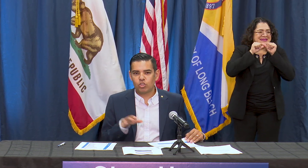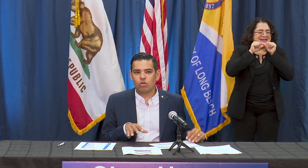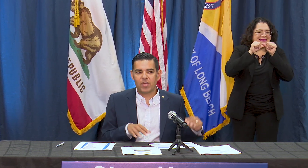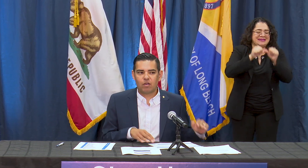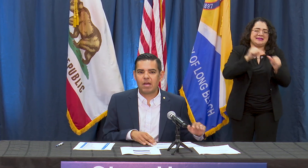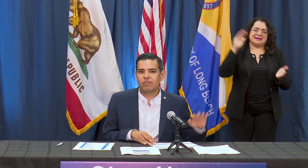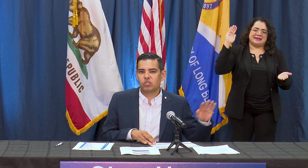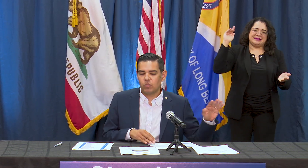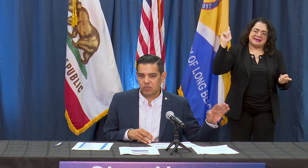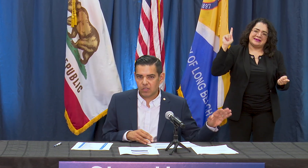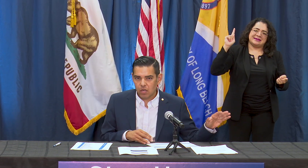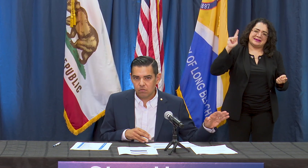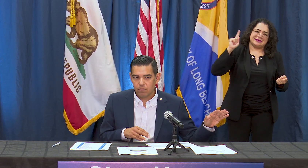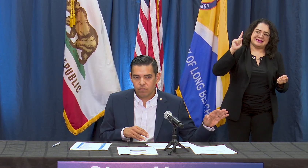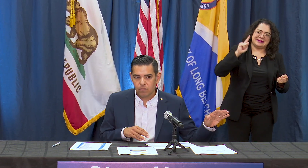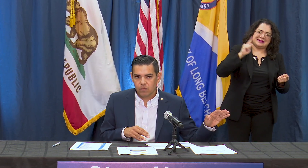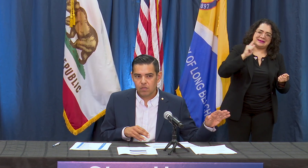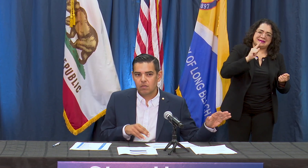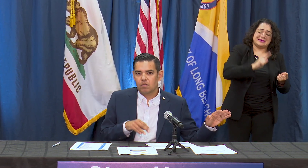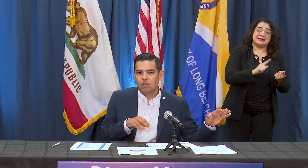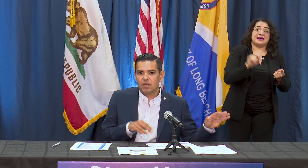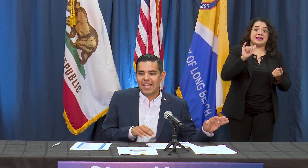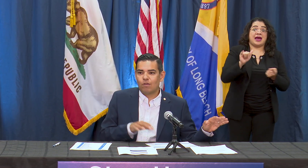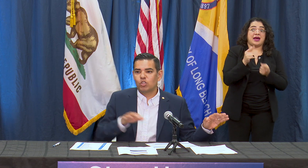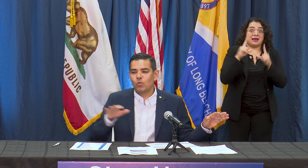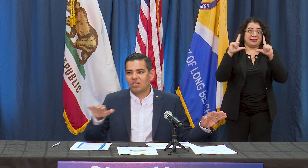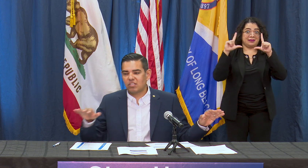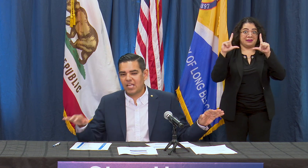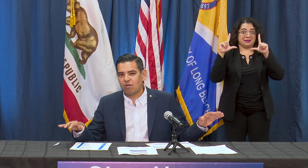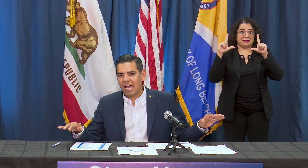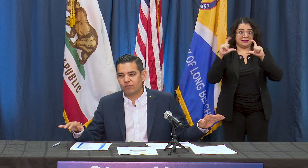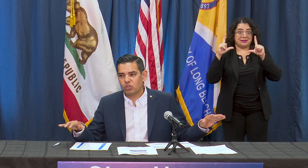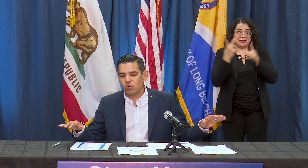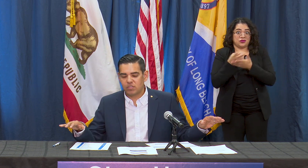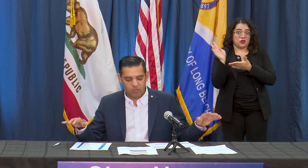showed that graph two weeks ago. Now two weeks later after two weeks of